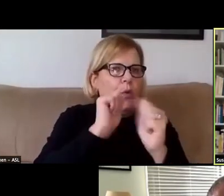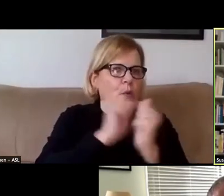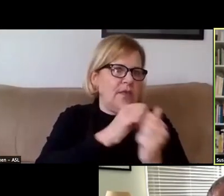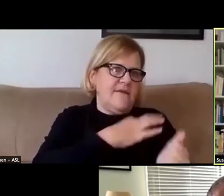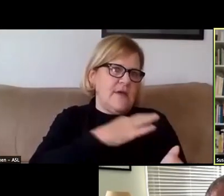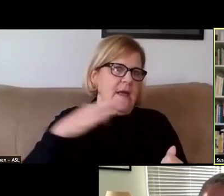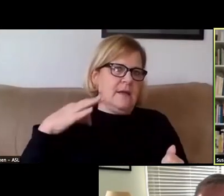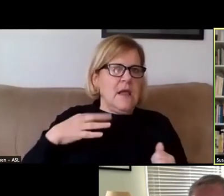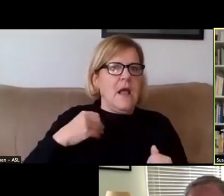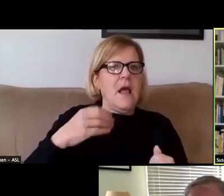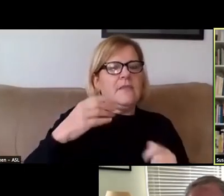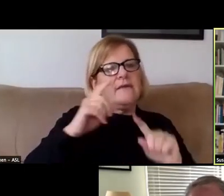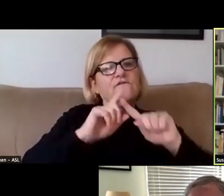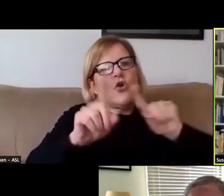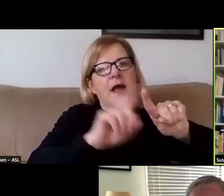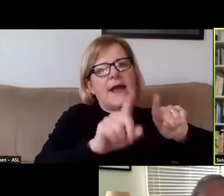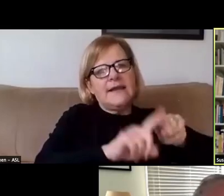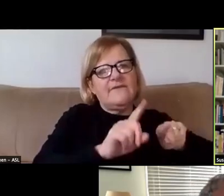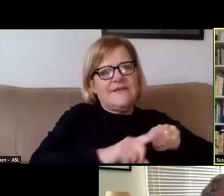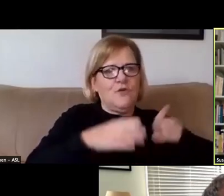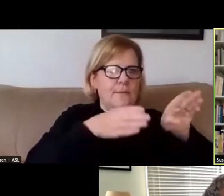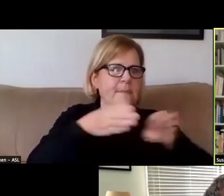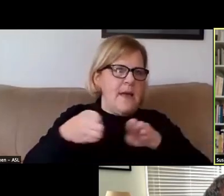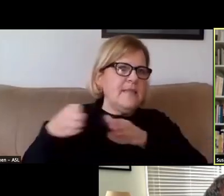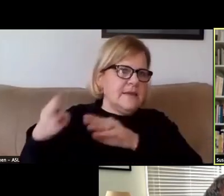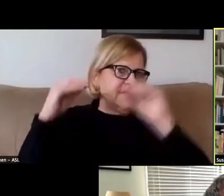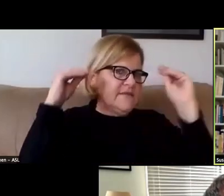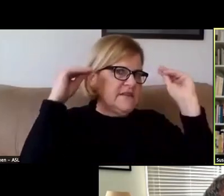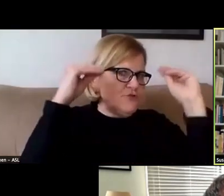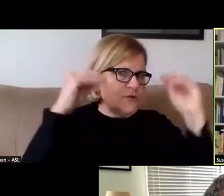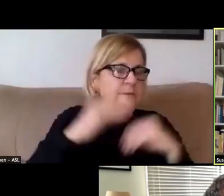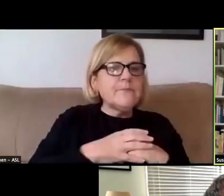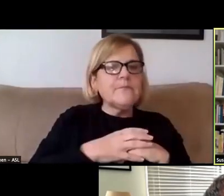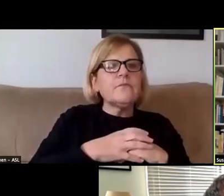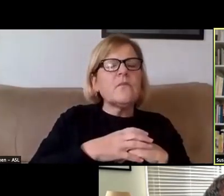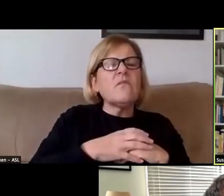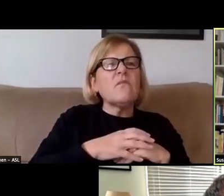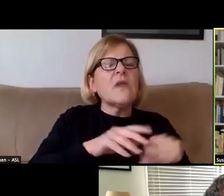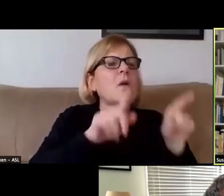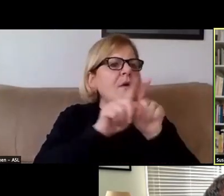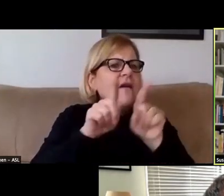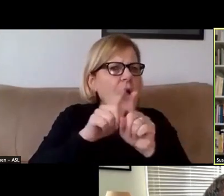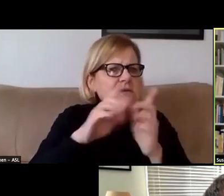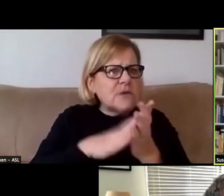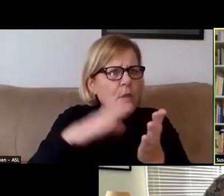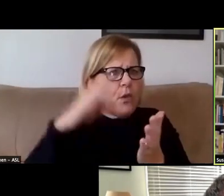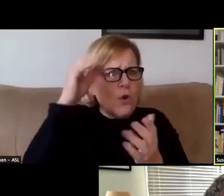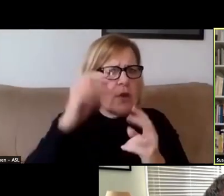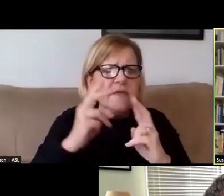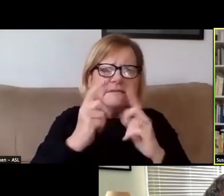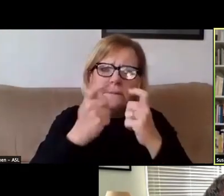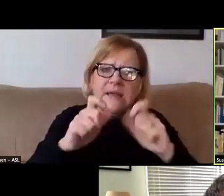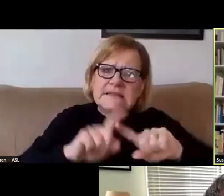on the wide variety of different modalities. What we've also learned, that there are significant differences across the programs